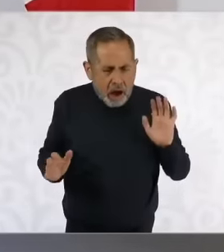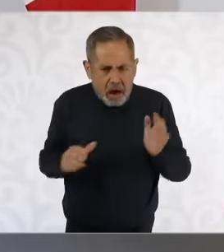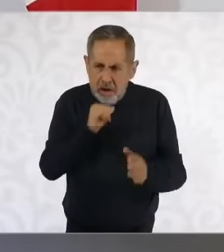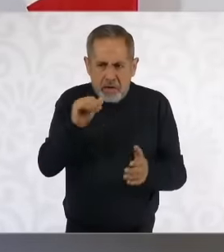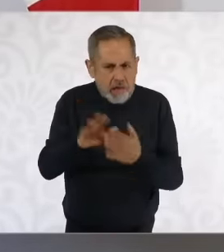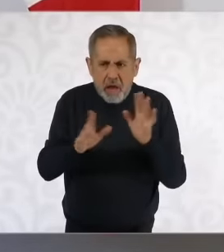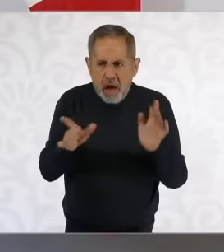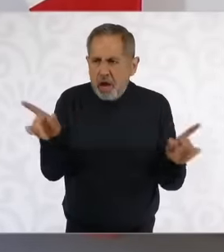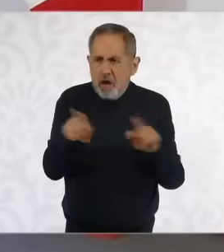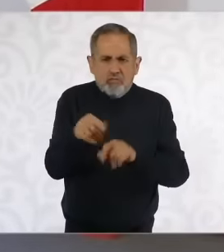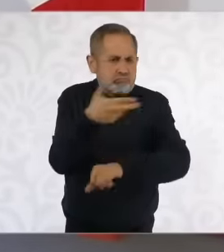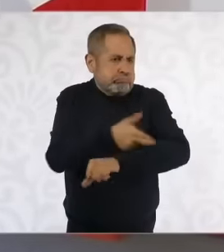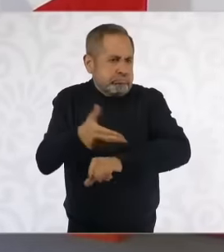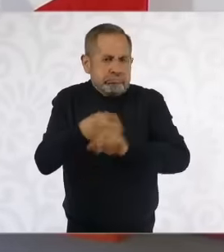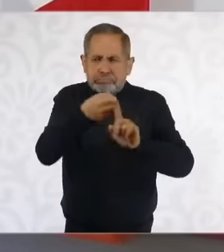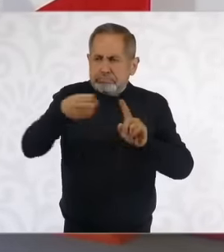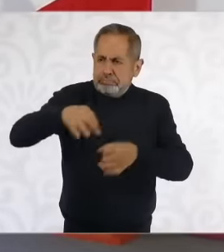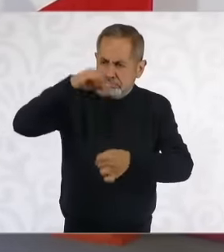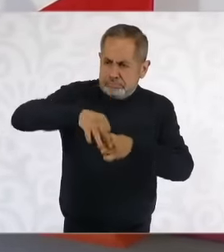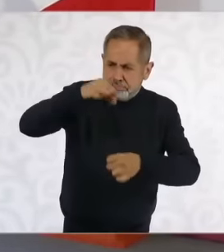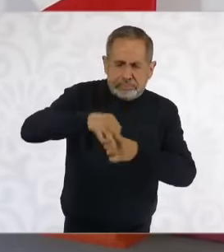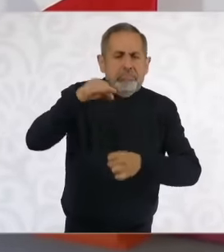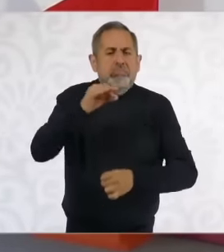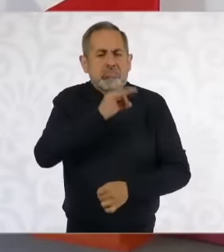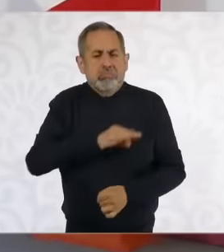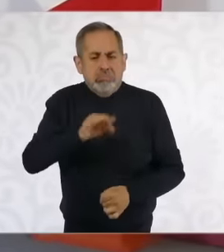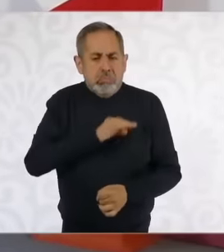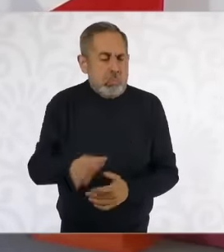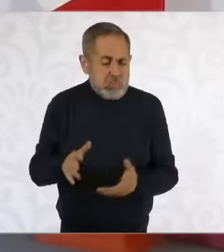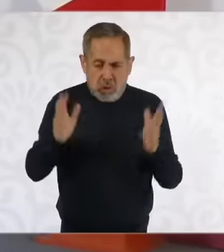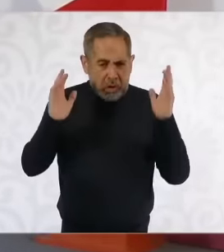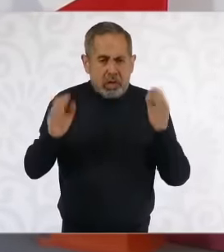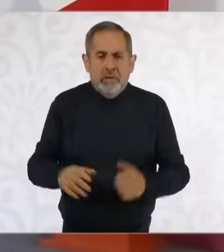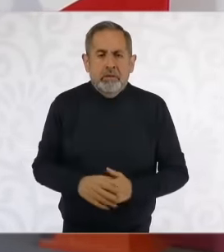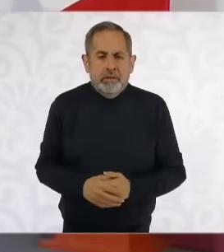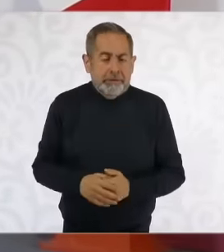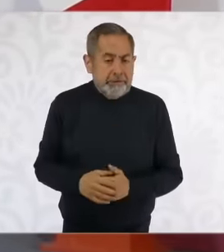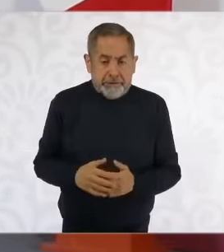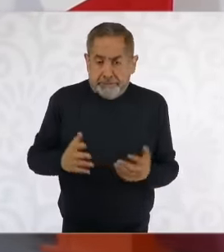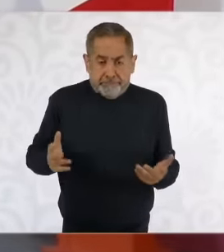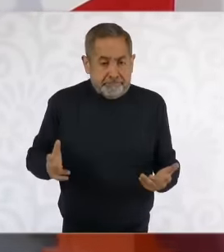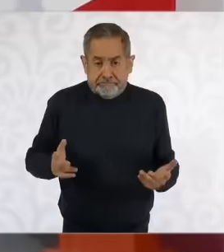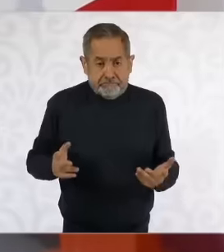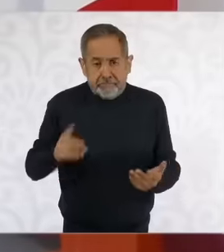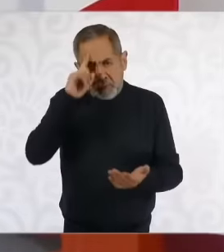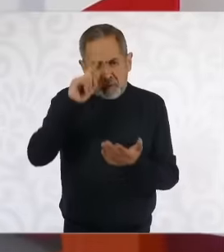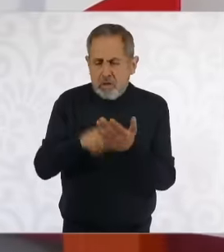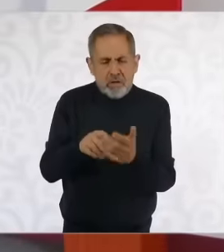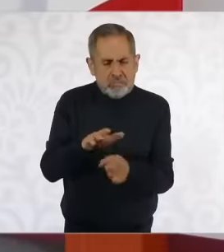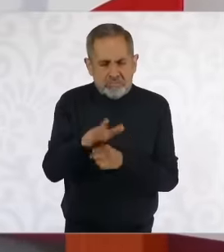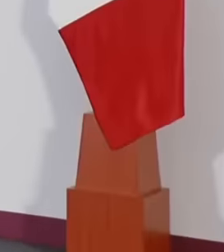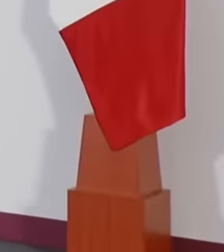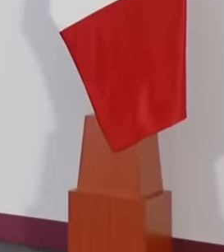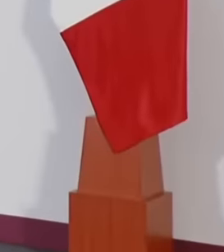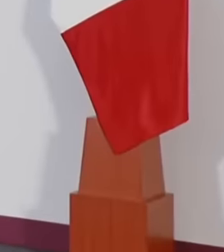and so we believe that it can be done with fewer resources. Many